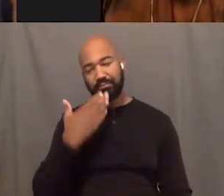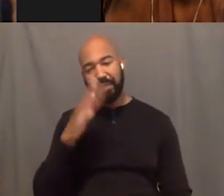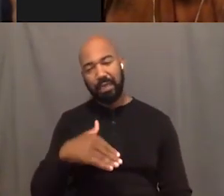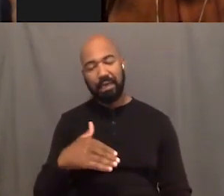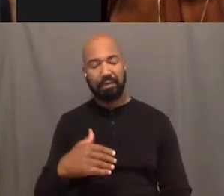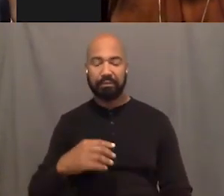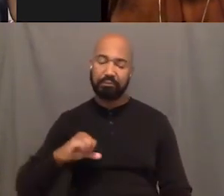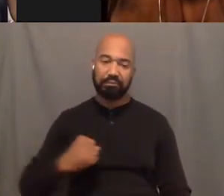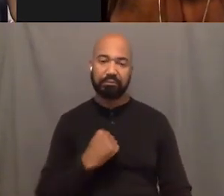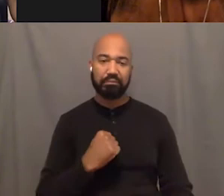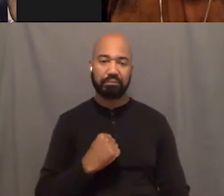Dream country?